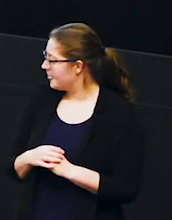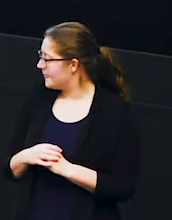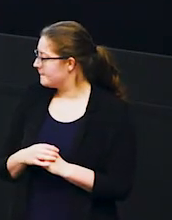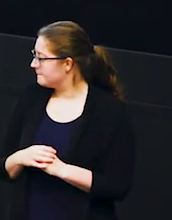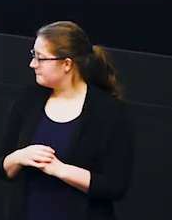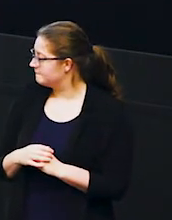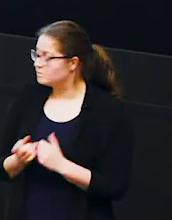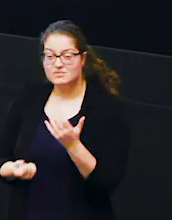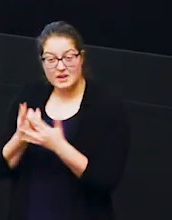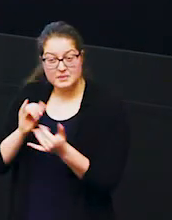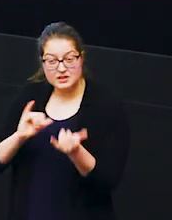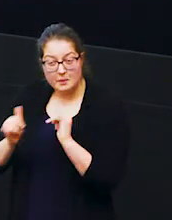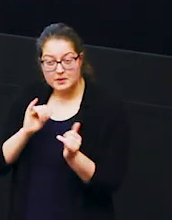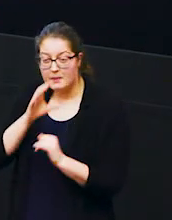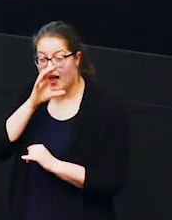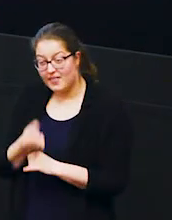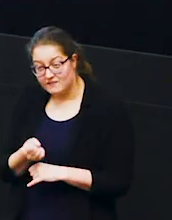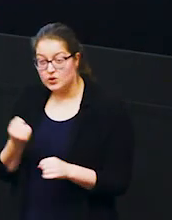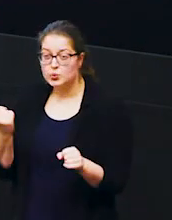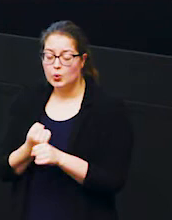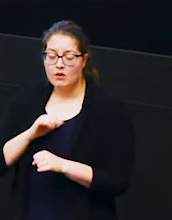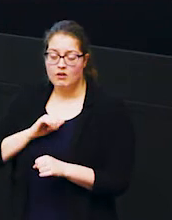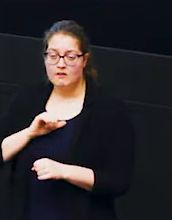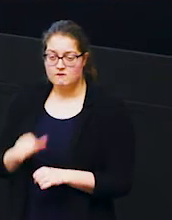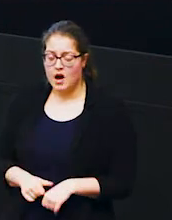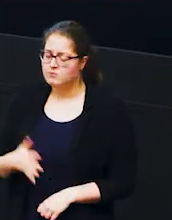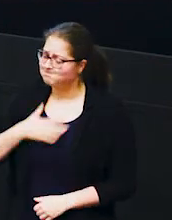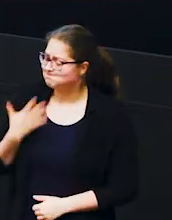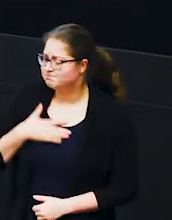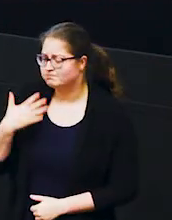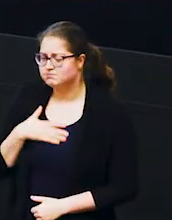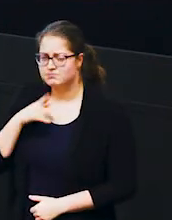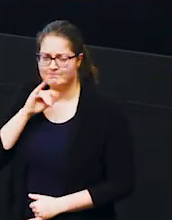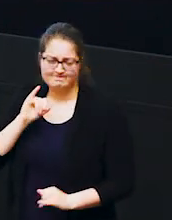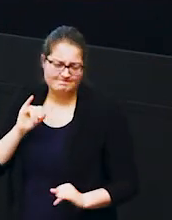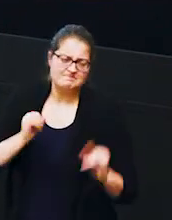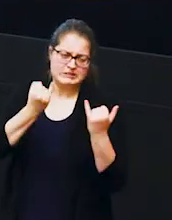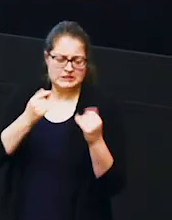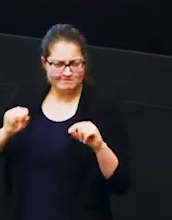when elephants do do that and the farmers get really upset and they might retaliate and try and